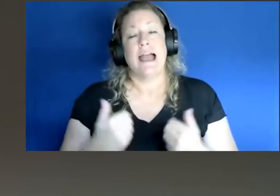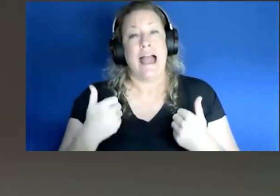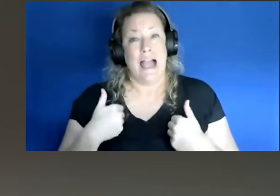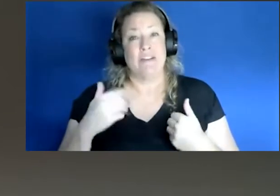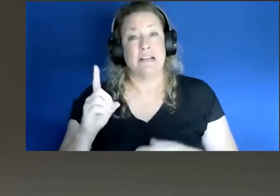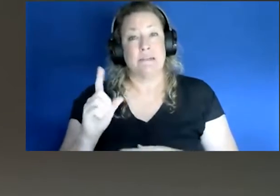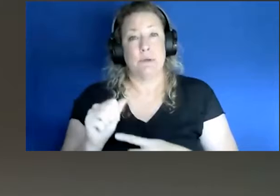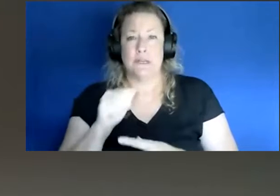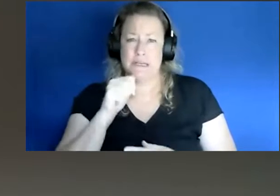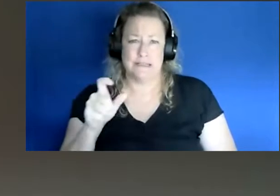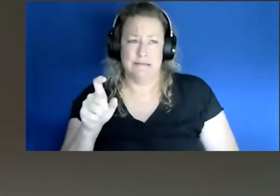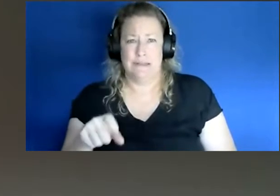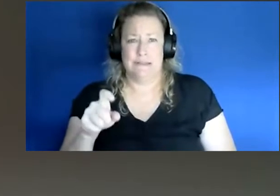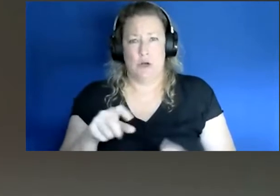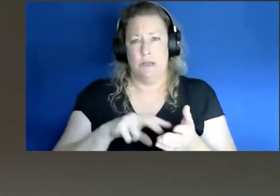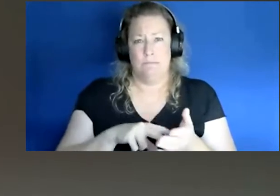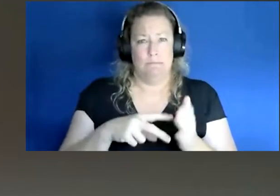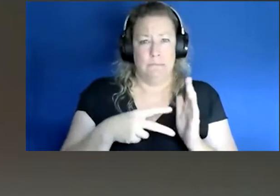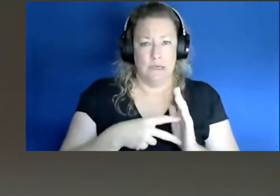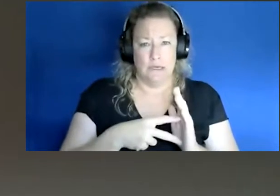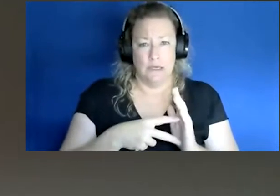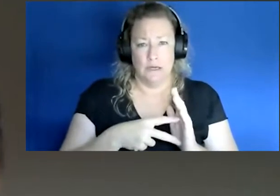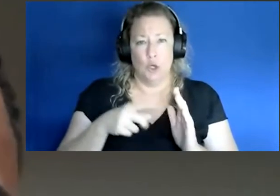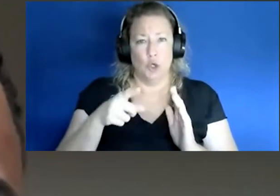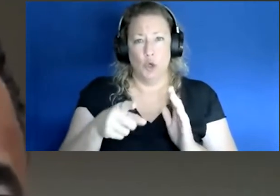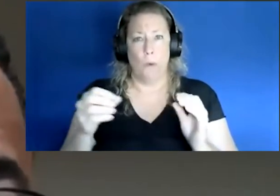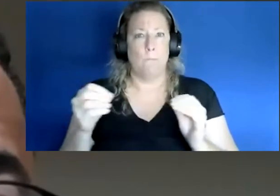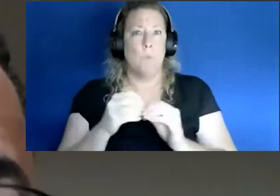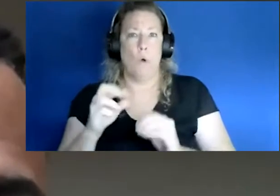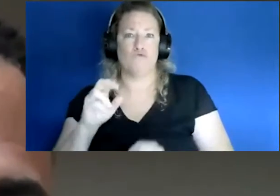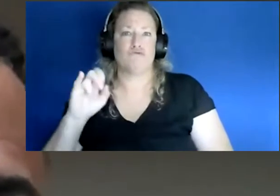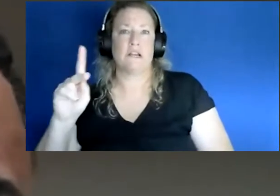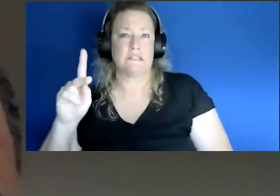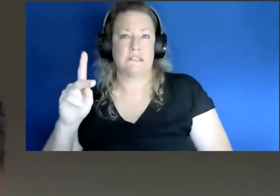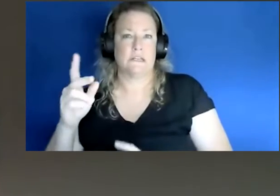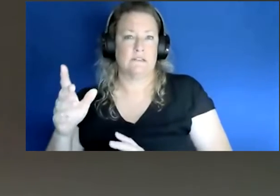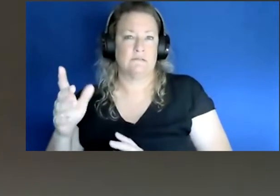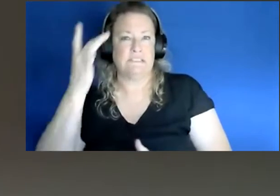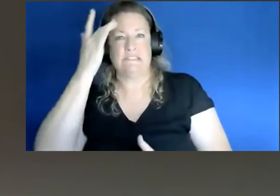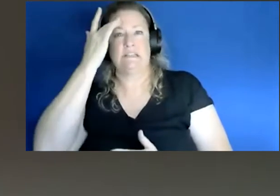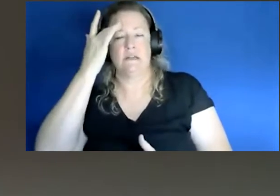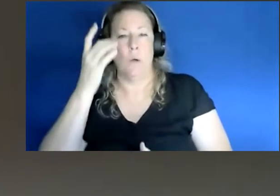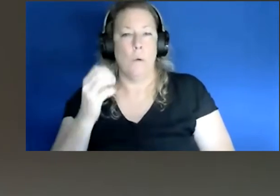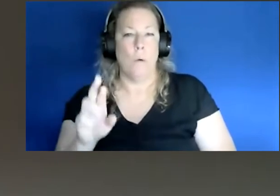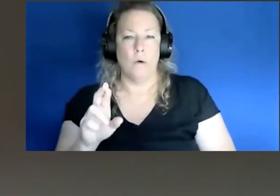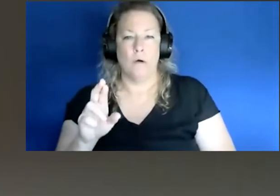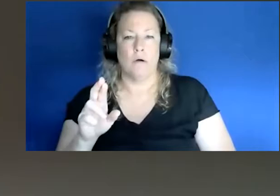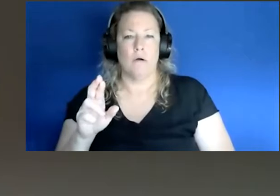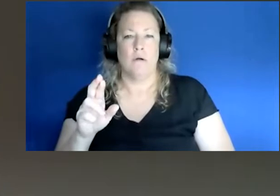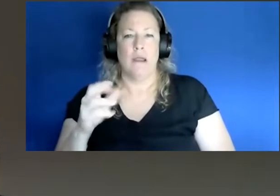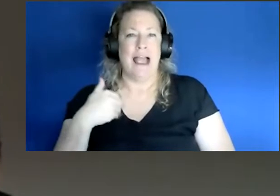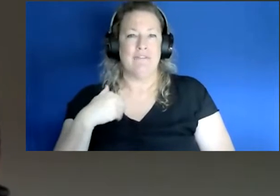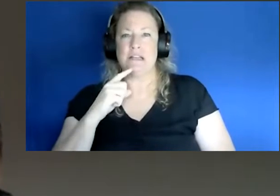doesn't necessarily mean that you are at more risk of being infected or having a severe outcome from